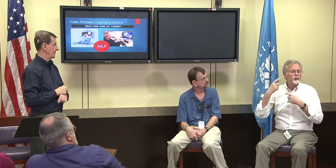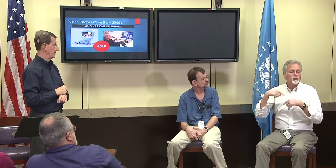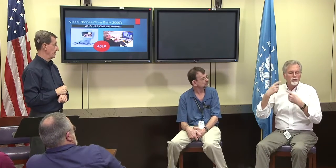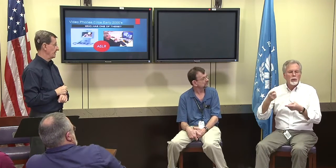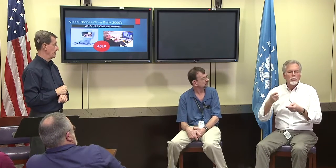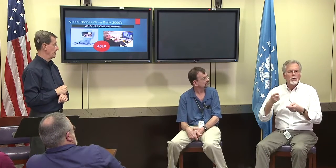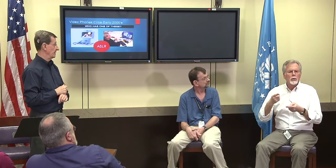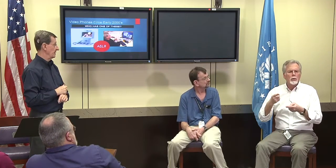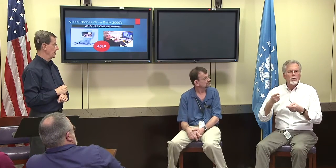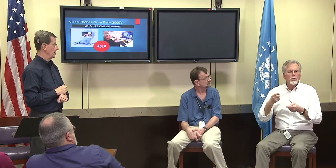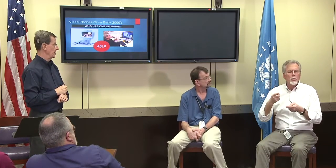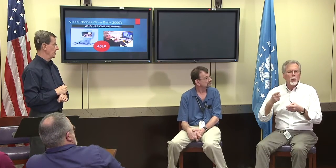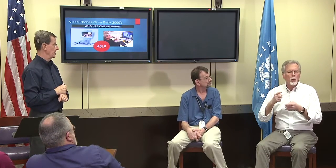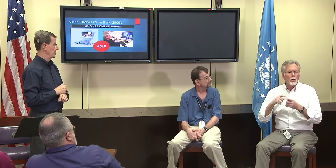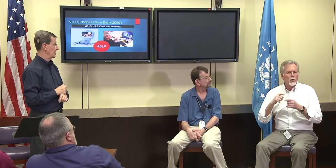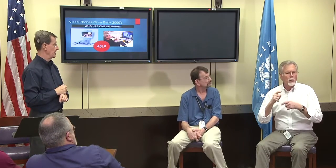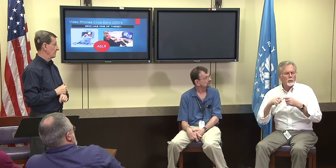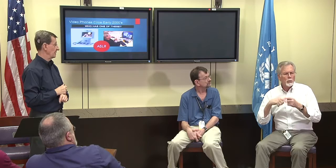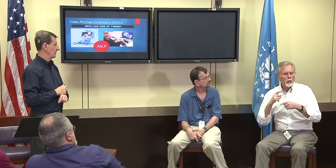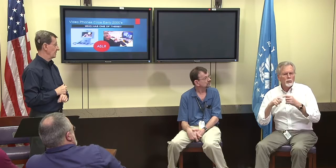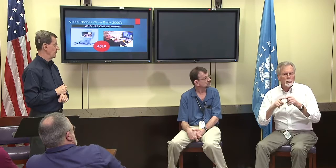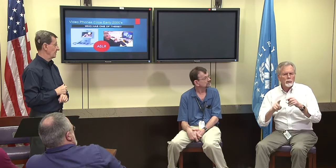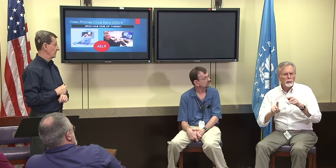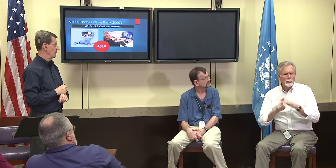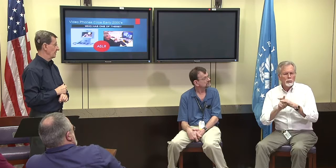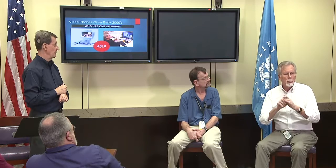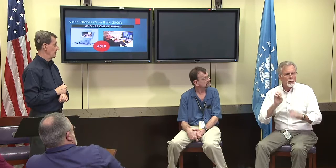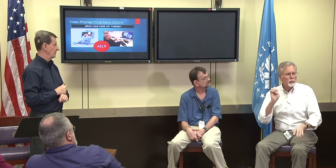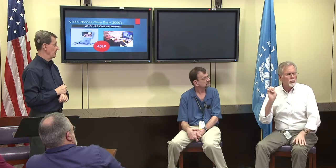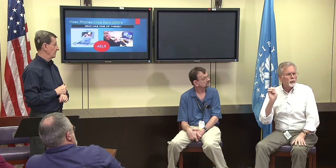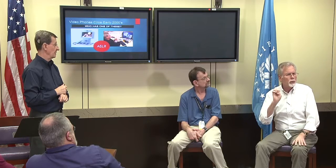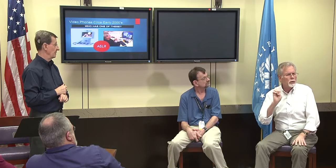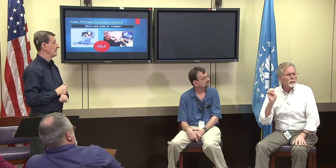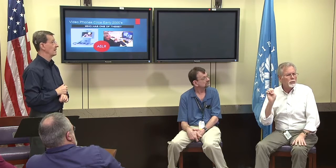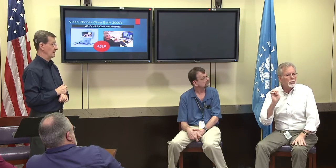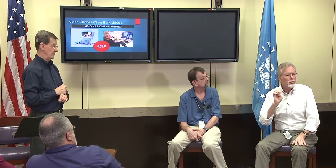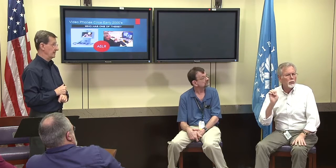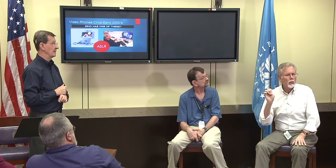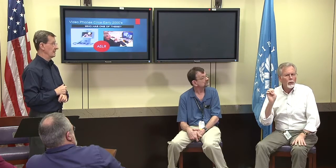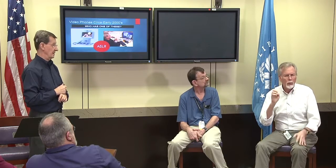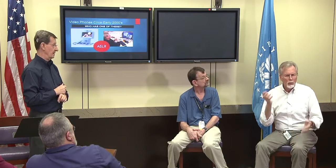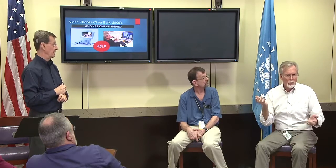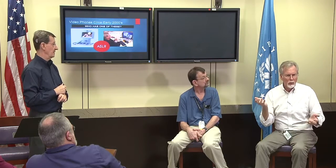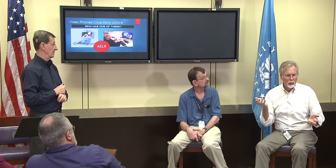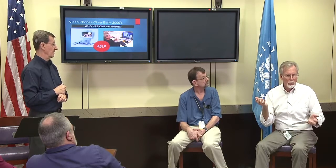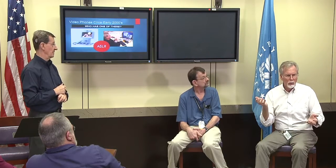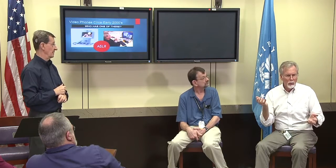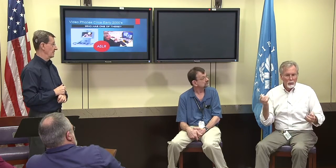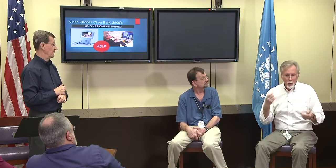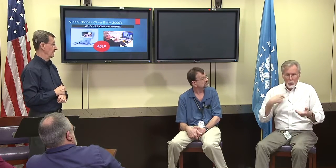we use the video phones everyday but issues come up about what about emergencies.